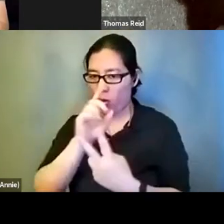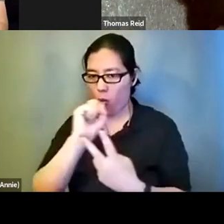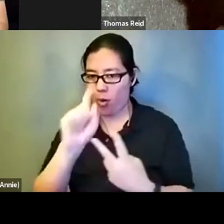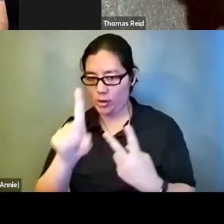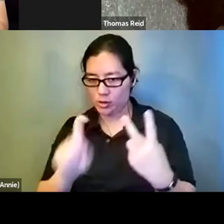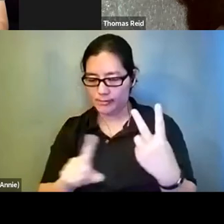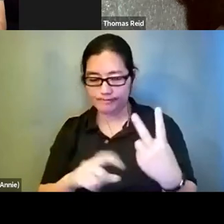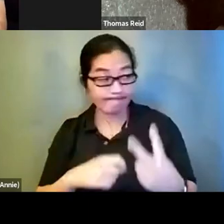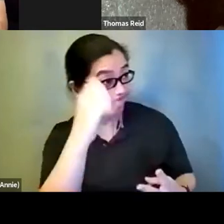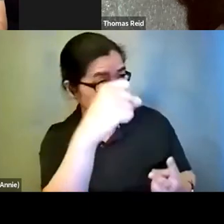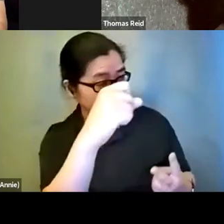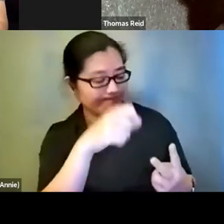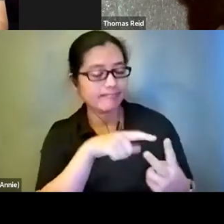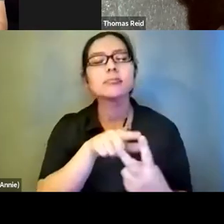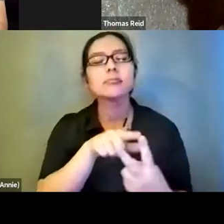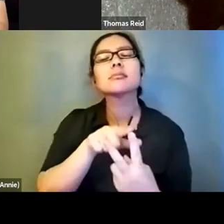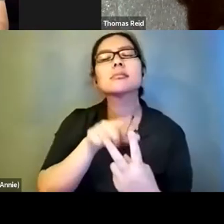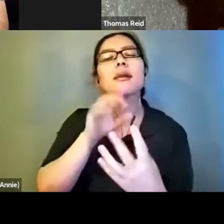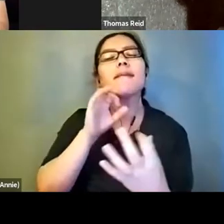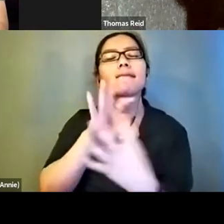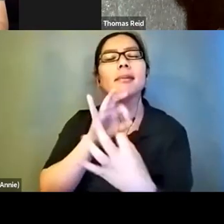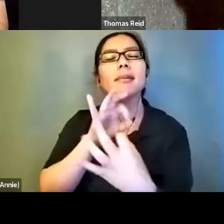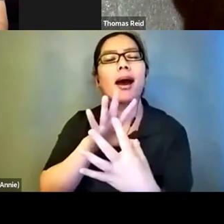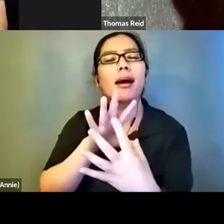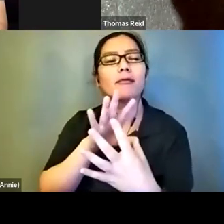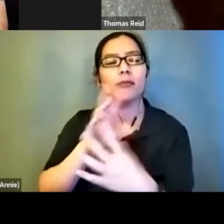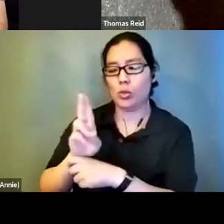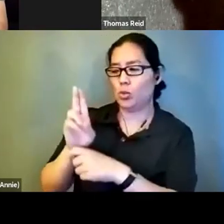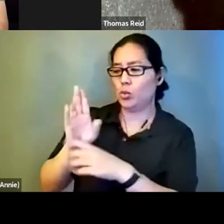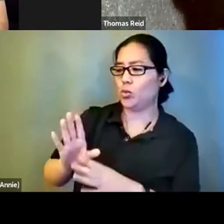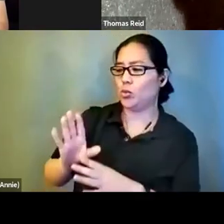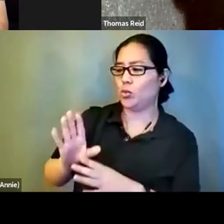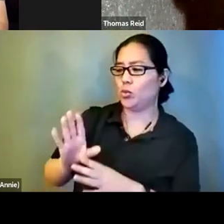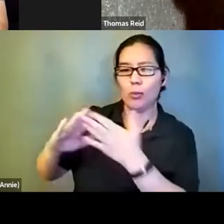feedback have you gotten from the user community that could provide some value to